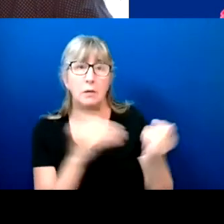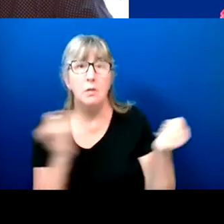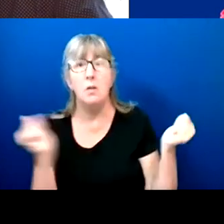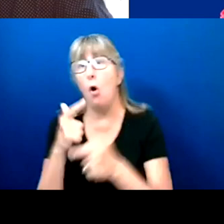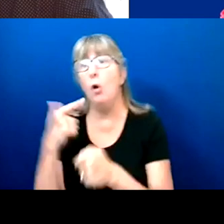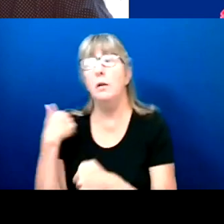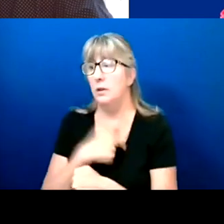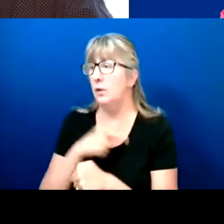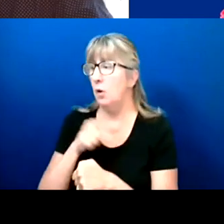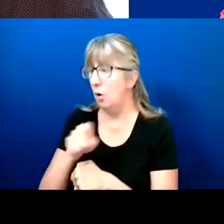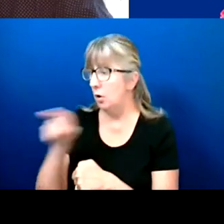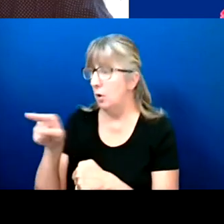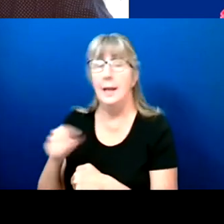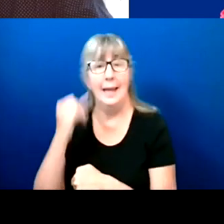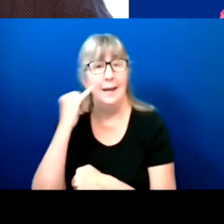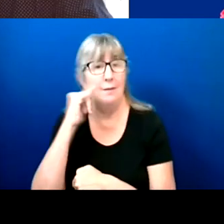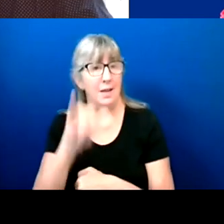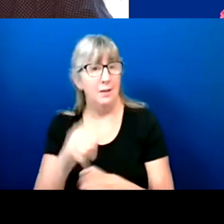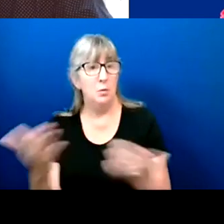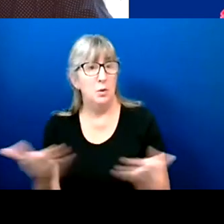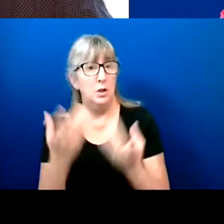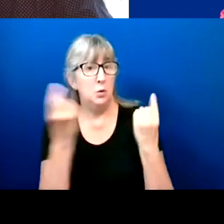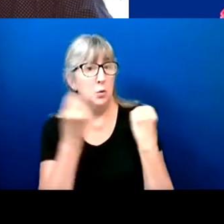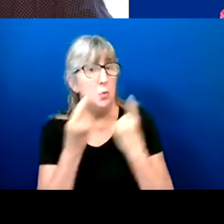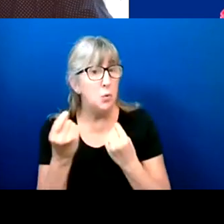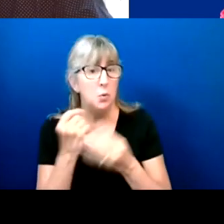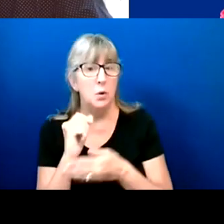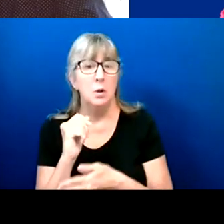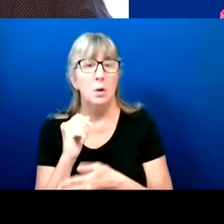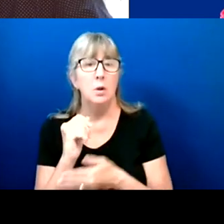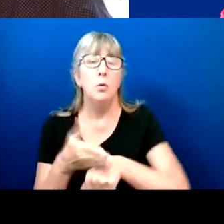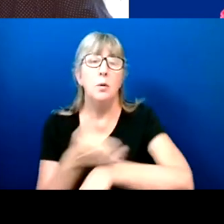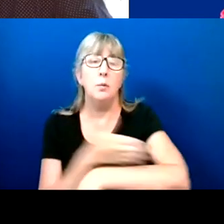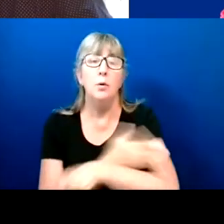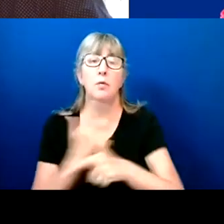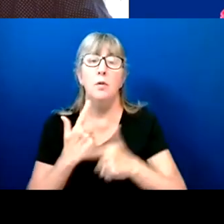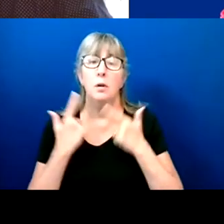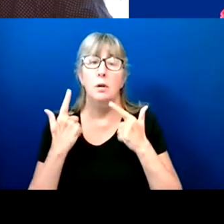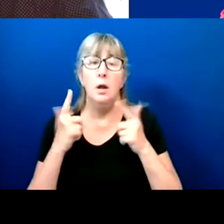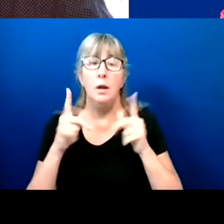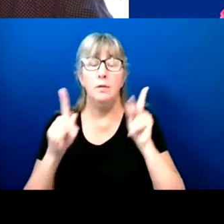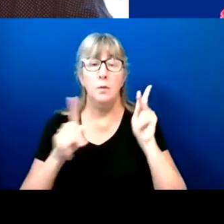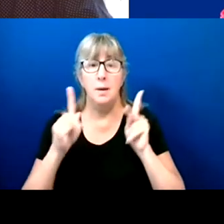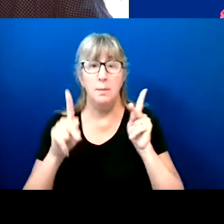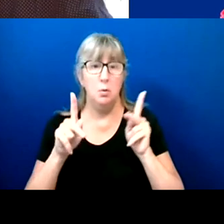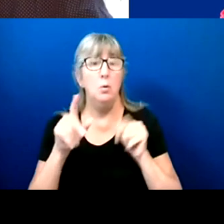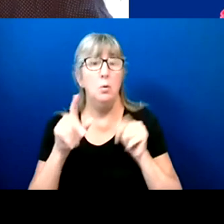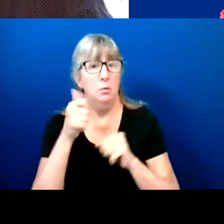And if that is what we're here to do, to improve the lives of folks with disabilities, then